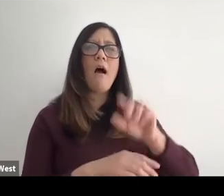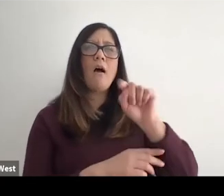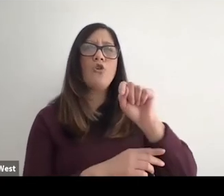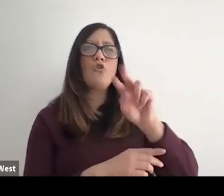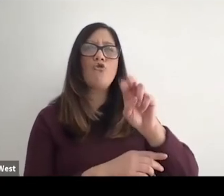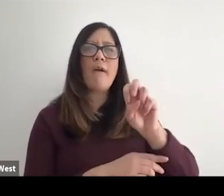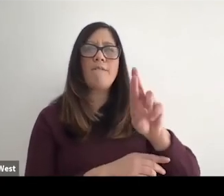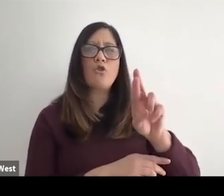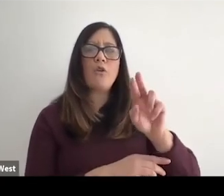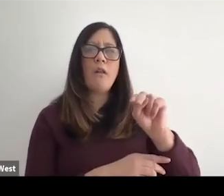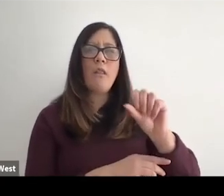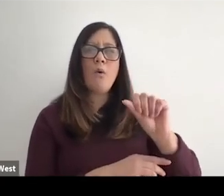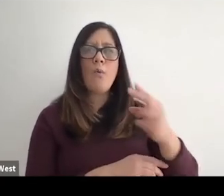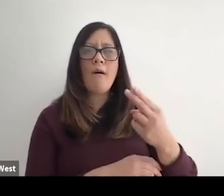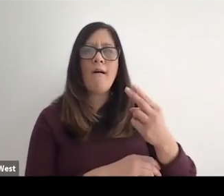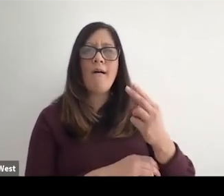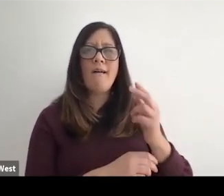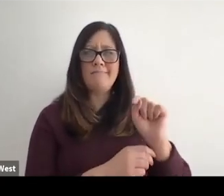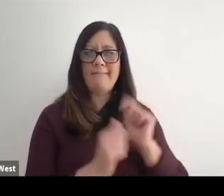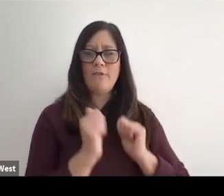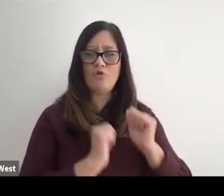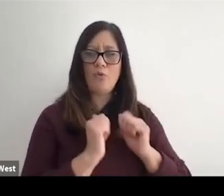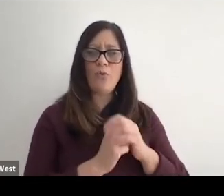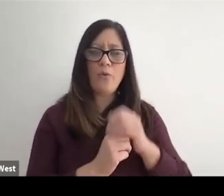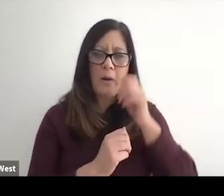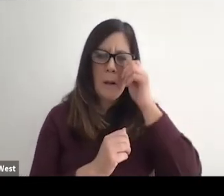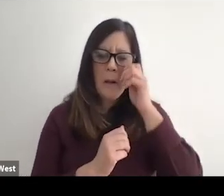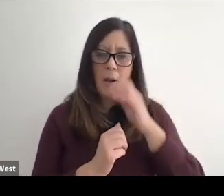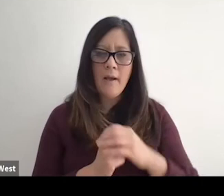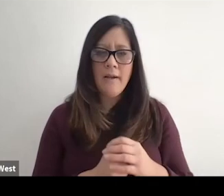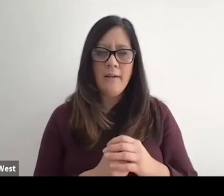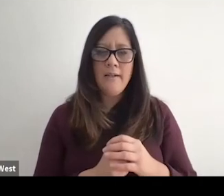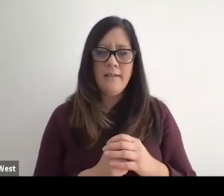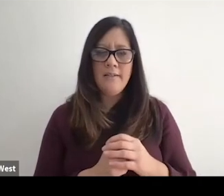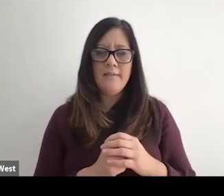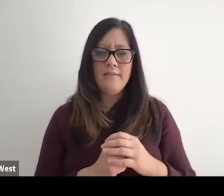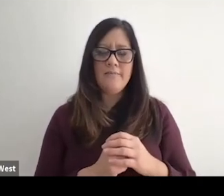and I think another kind of going on this. This bent on valuing appreciating right what?